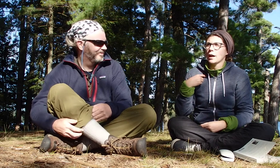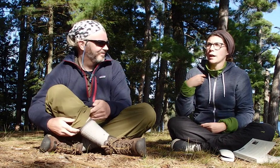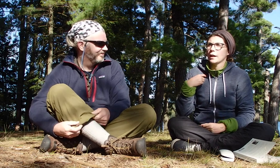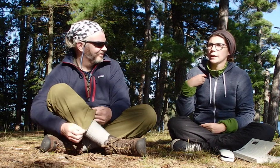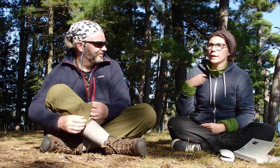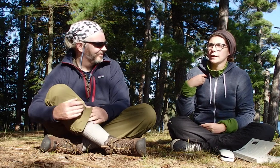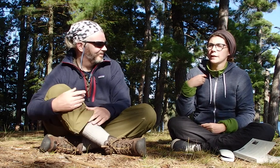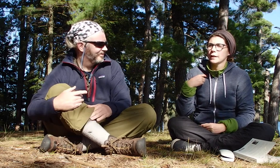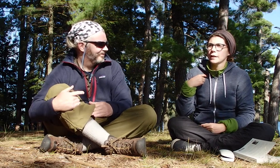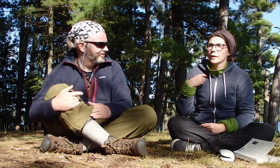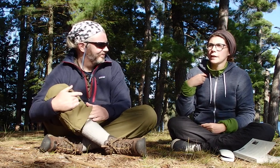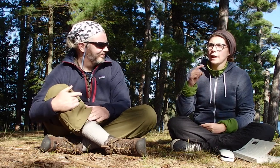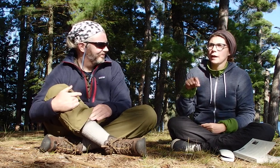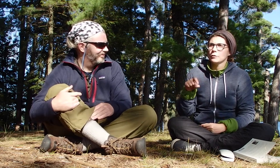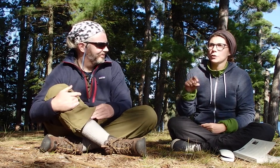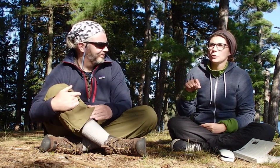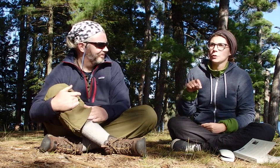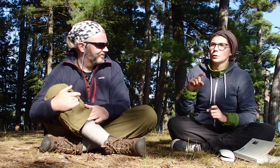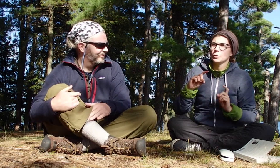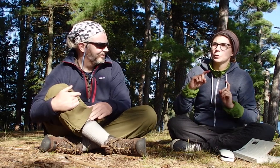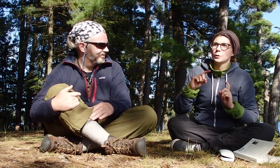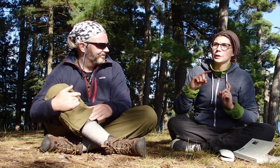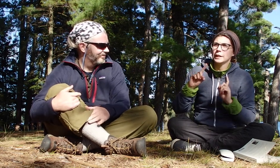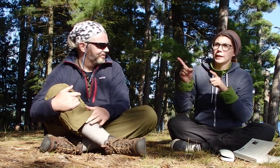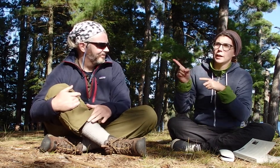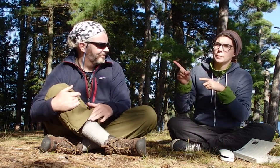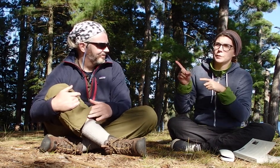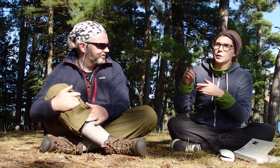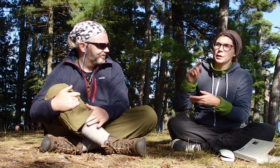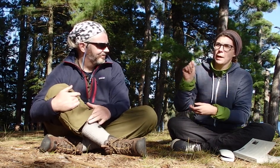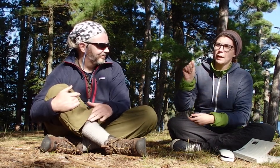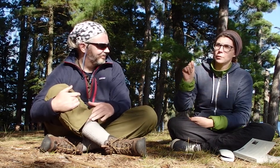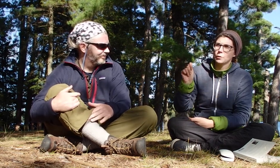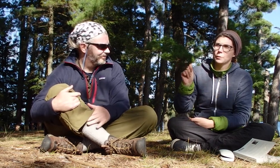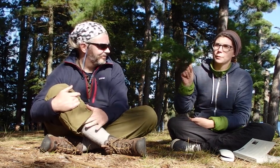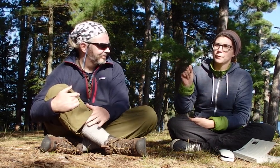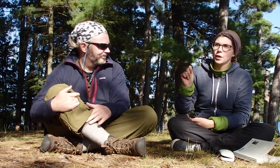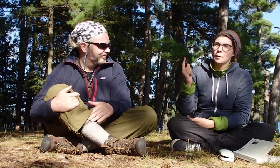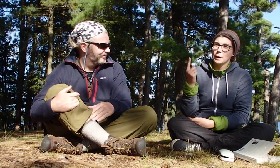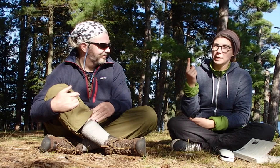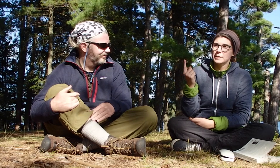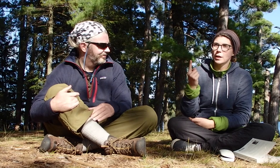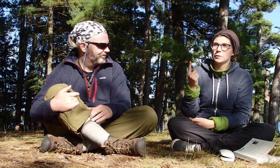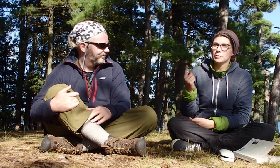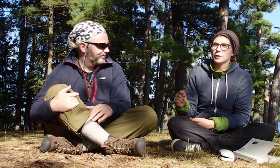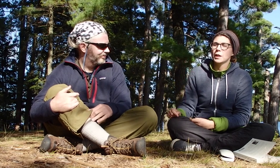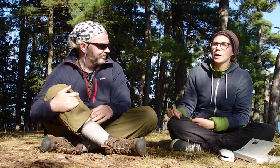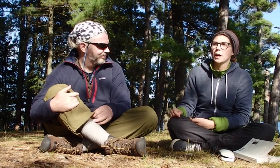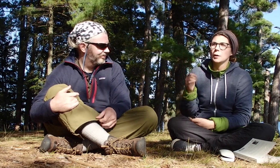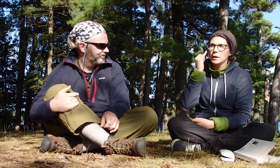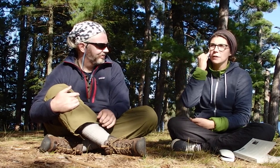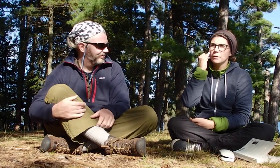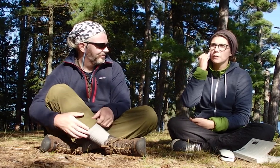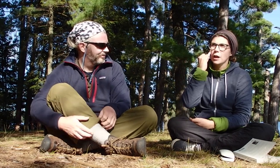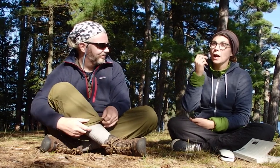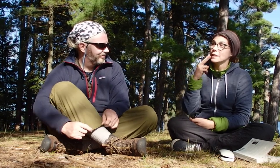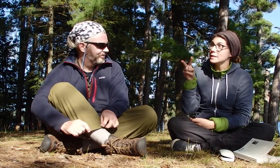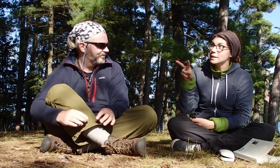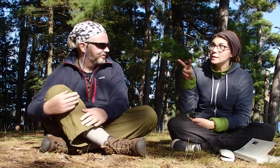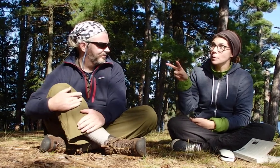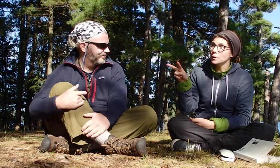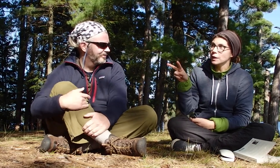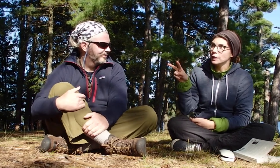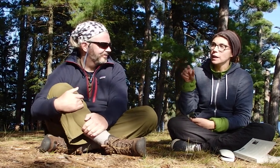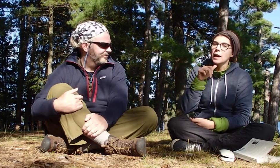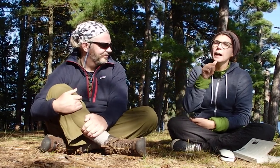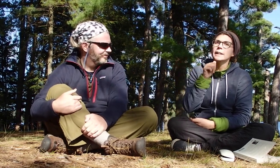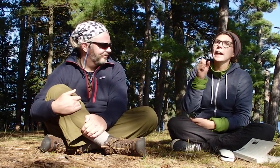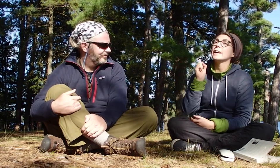When I have to get up to the bathroom by myself, if I see something I can't yell